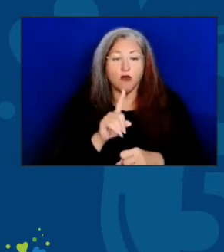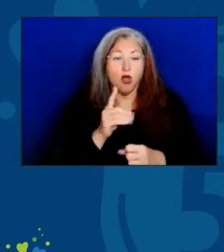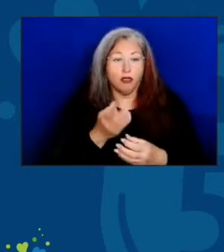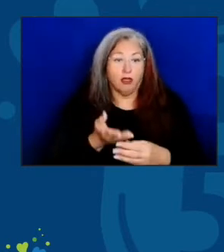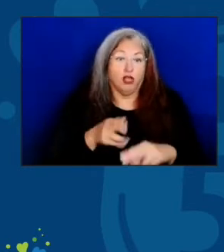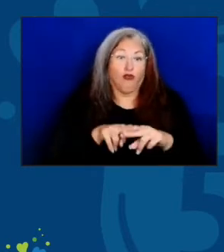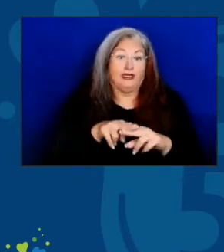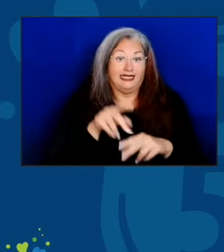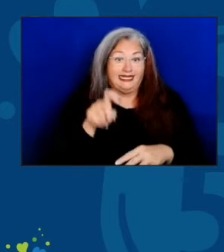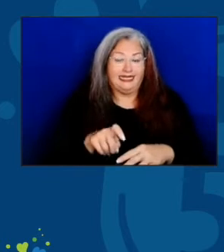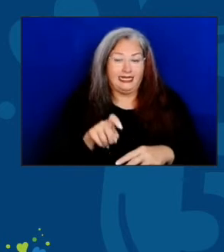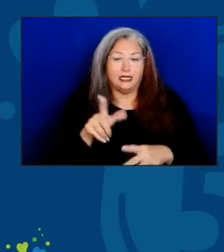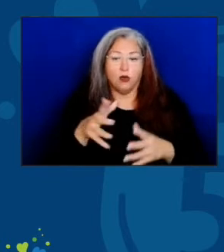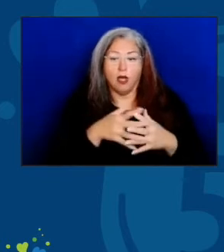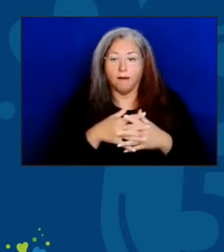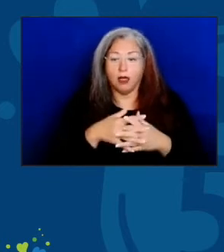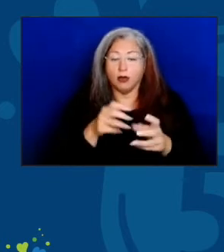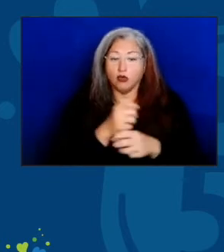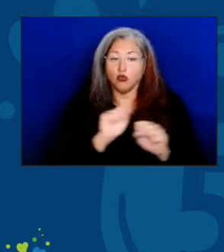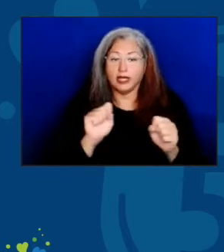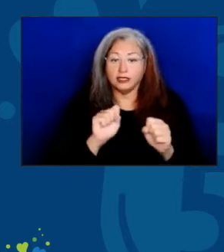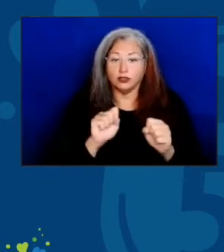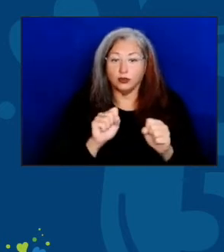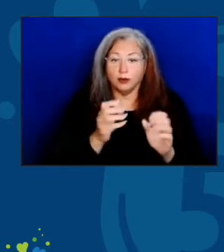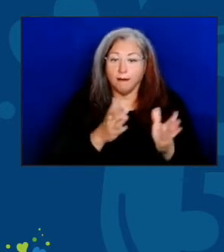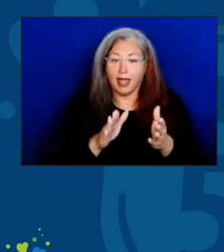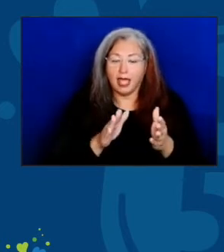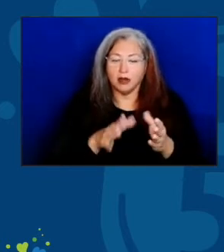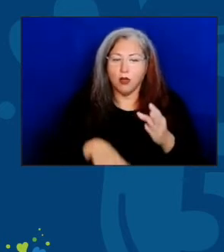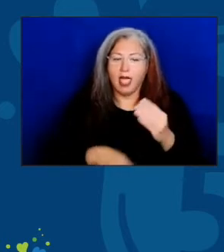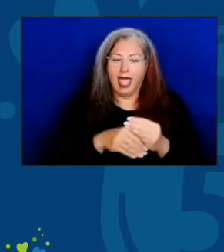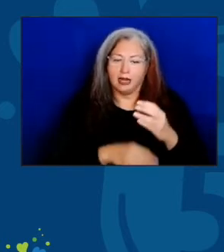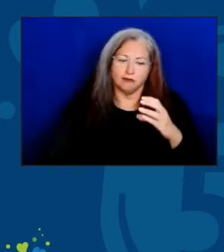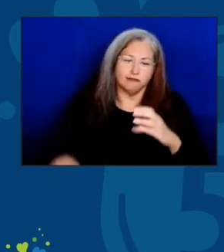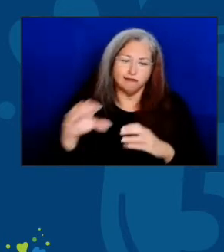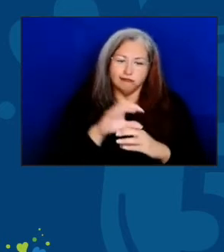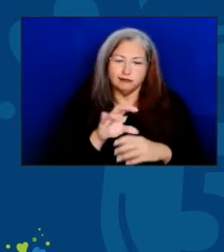the American Rescue Plan added another $750 million